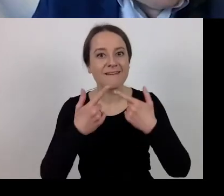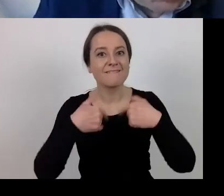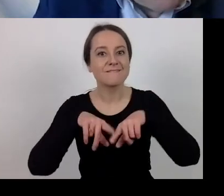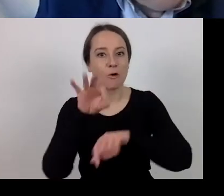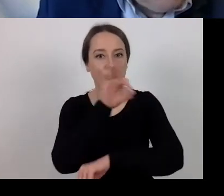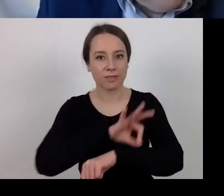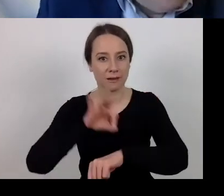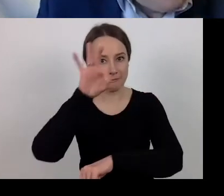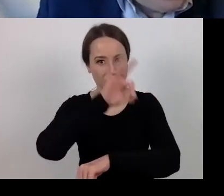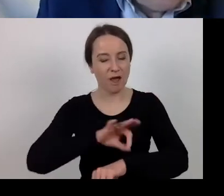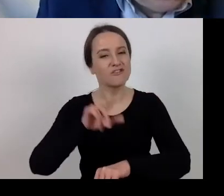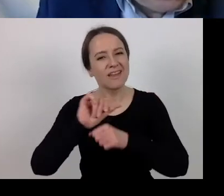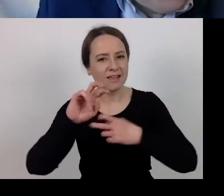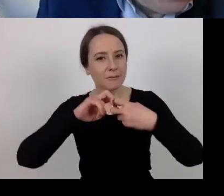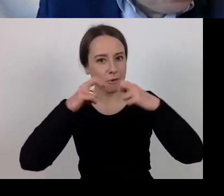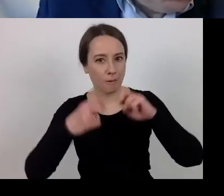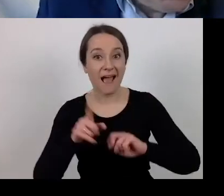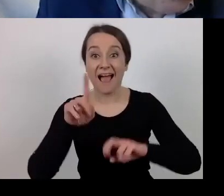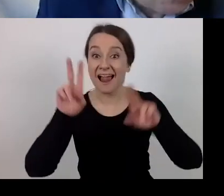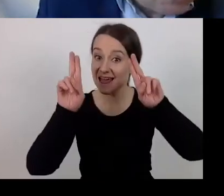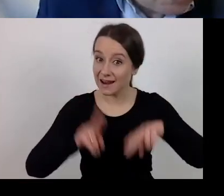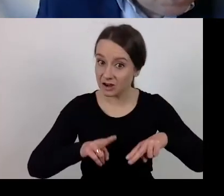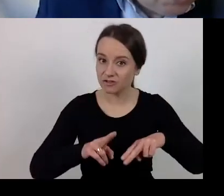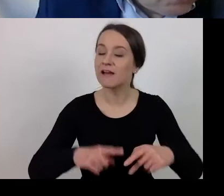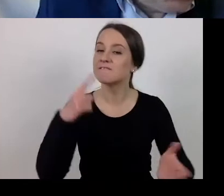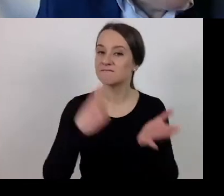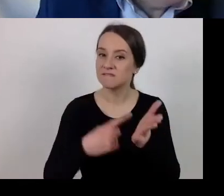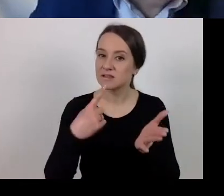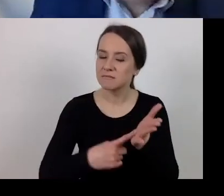Yet others require proper justification.